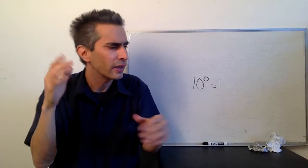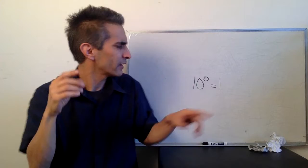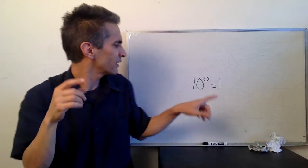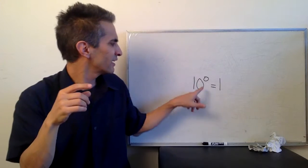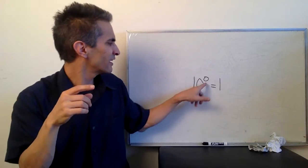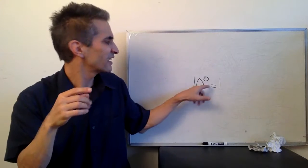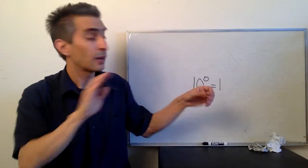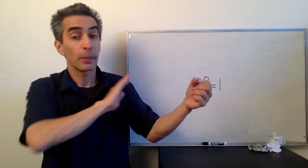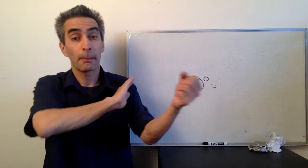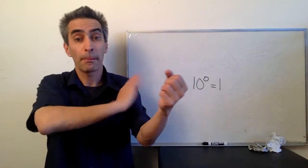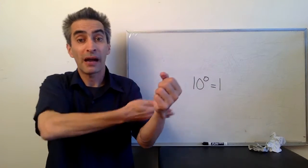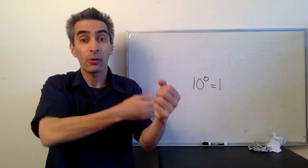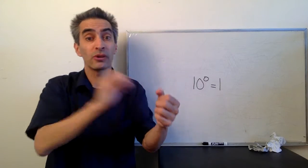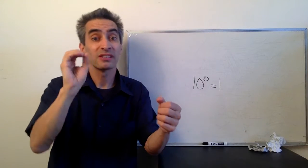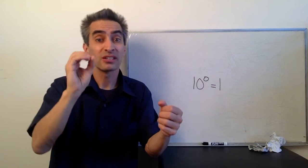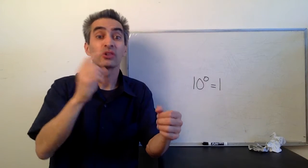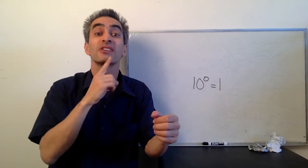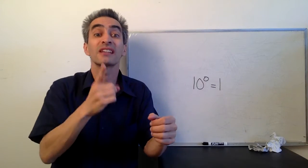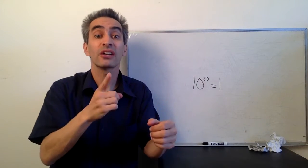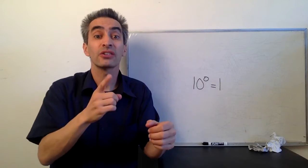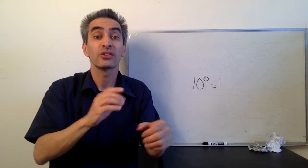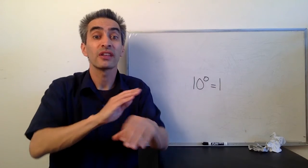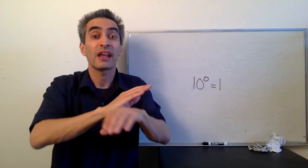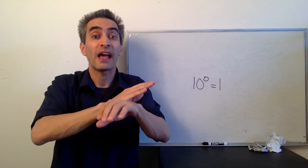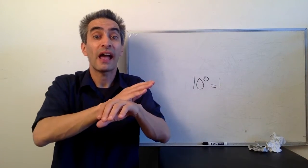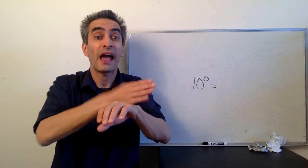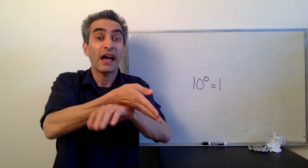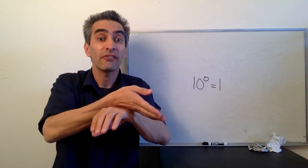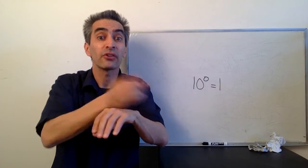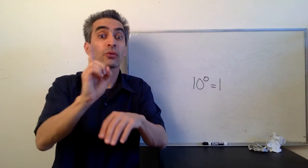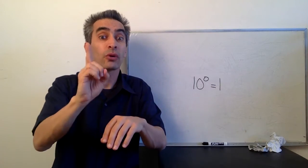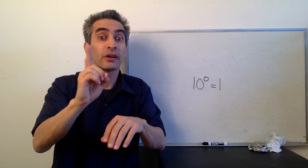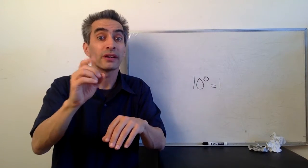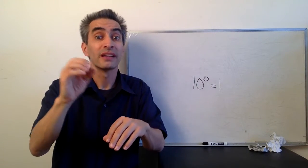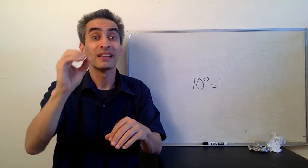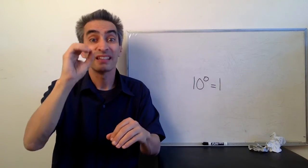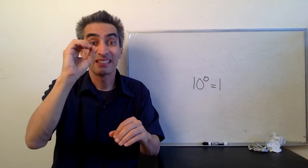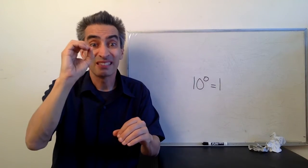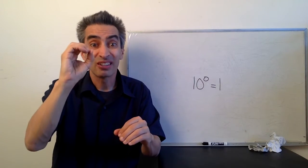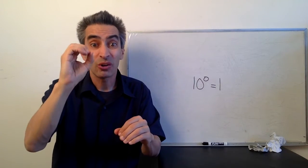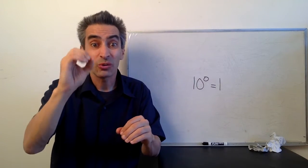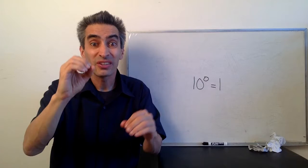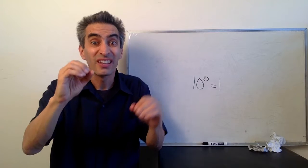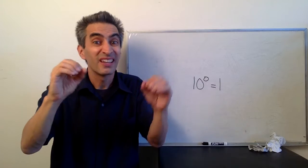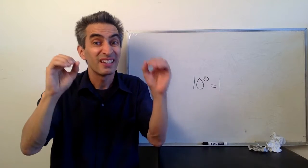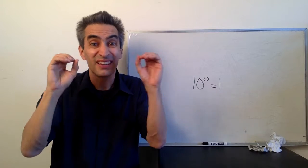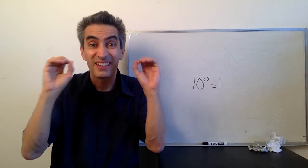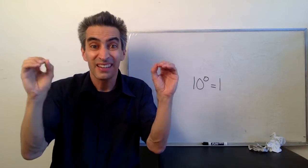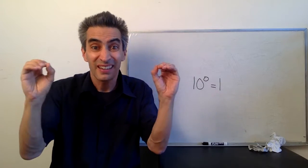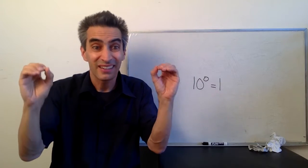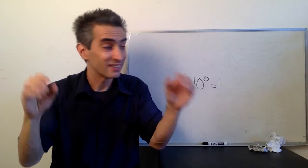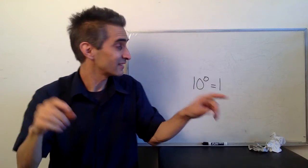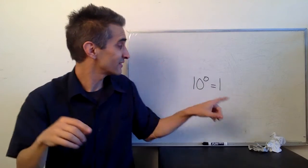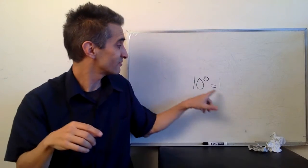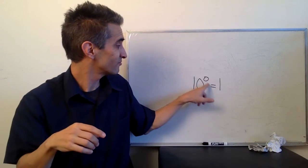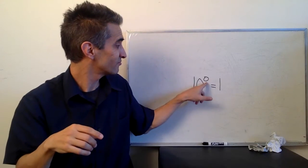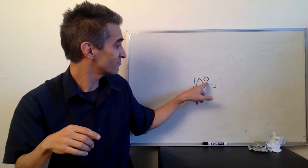Why? Because the power of 0 tells you that after the 1 there's no 0's.